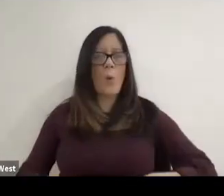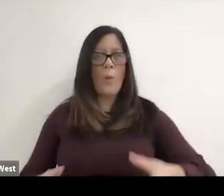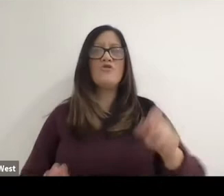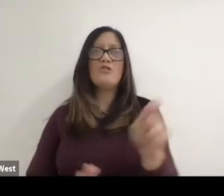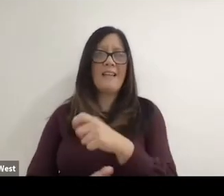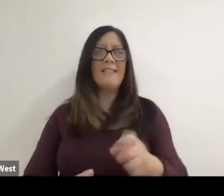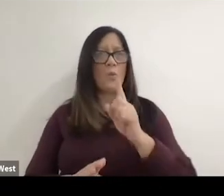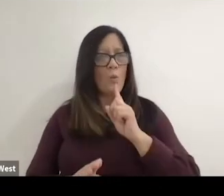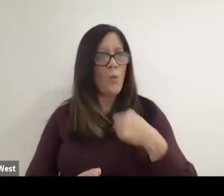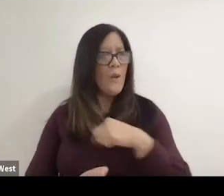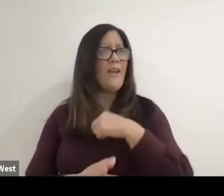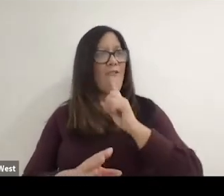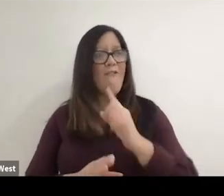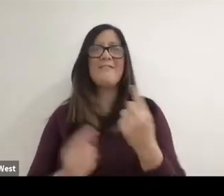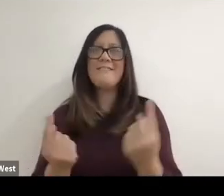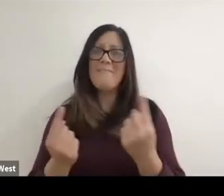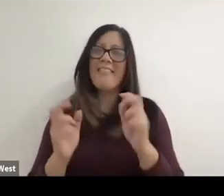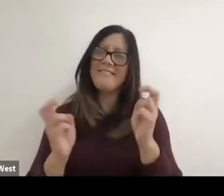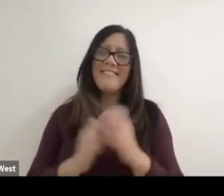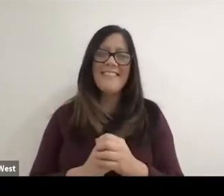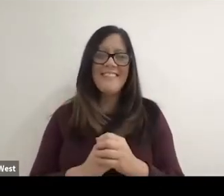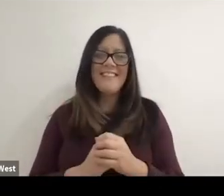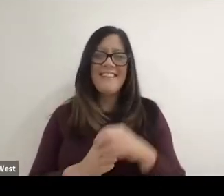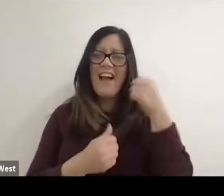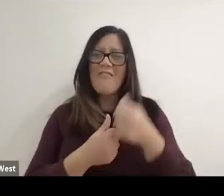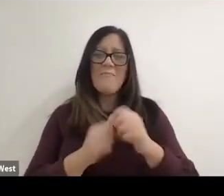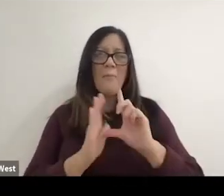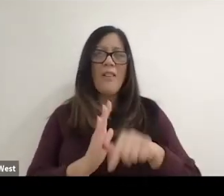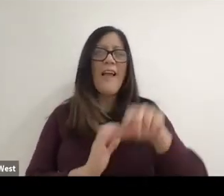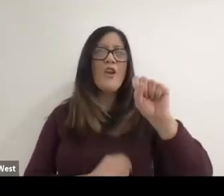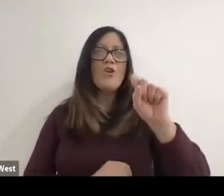We are something we're going to be something. And I remember later Stan and I had